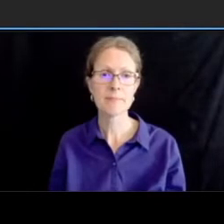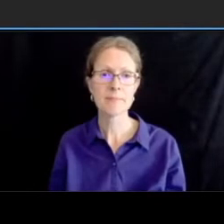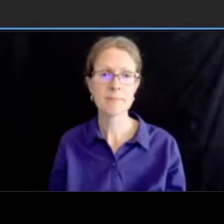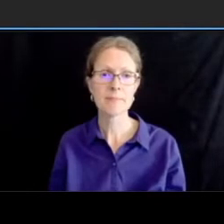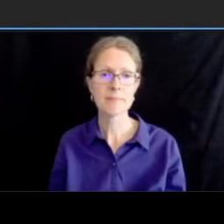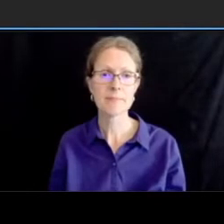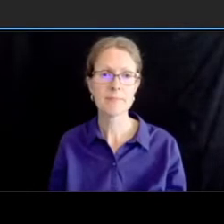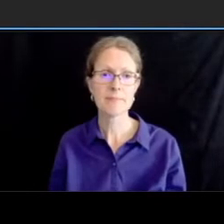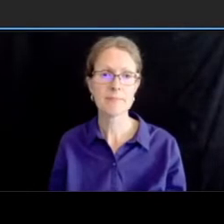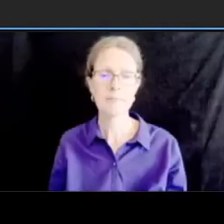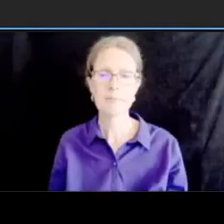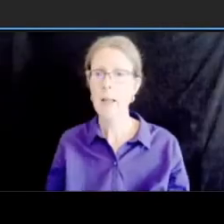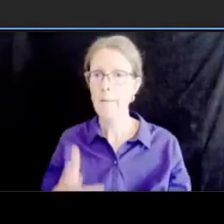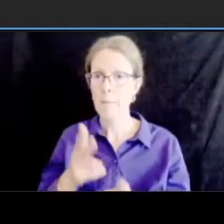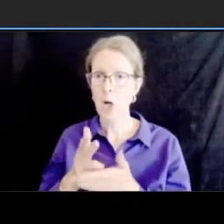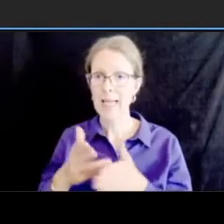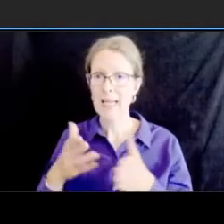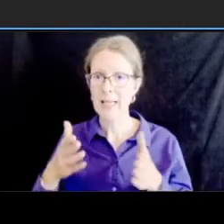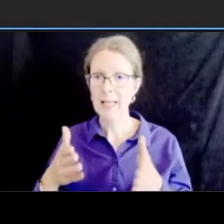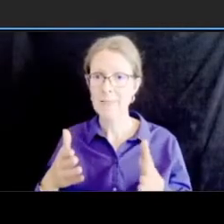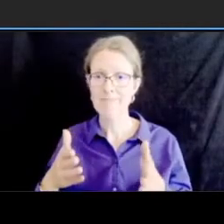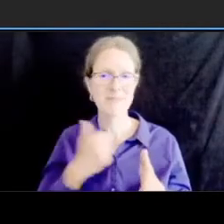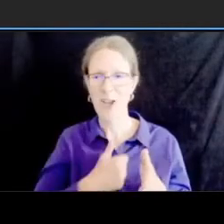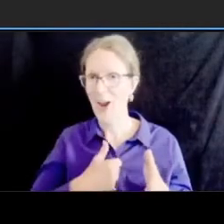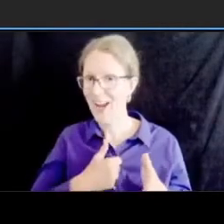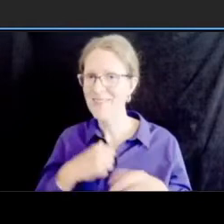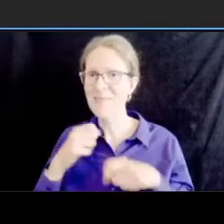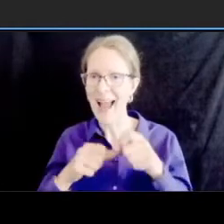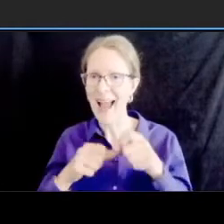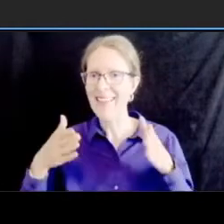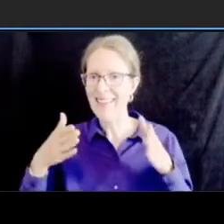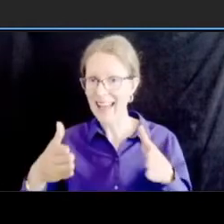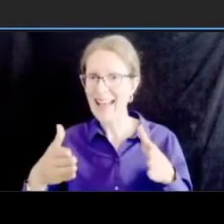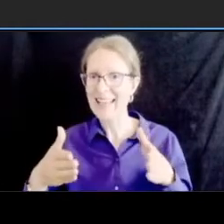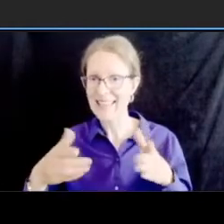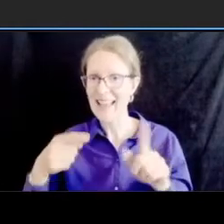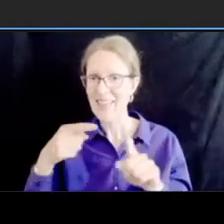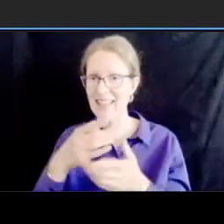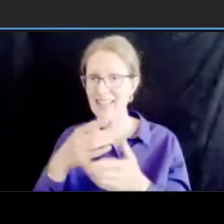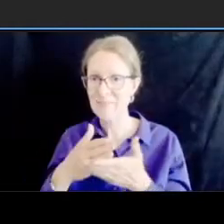are as the others are where we don't have any um parking we can